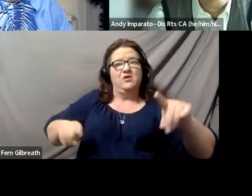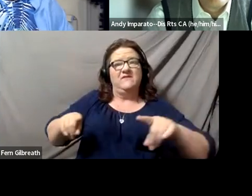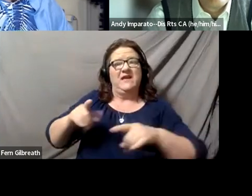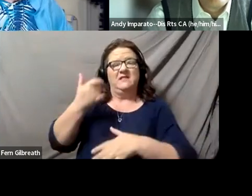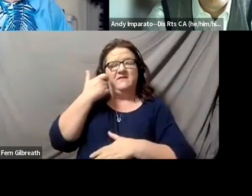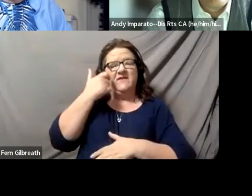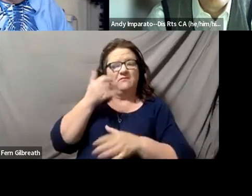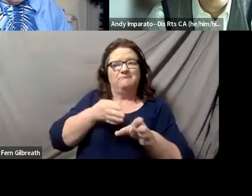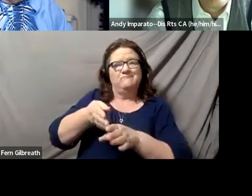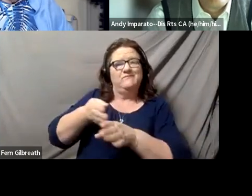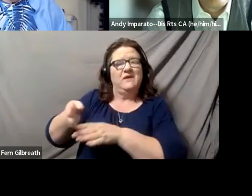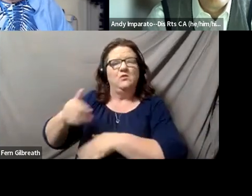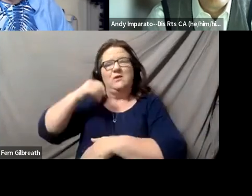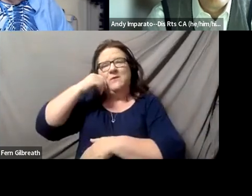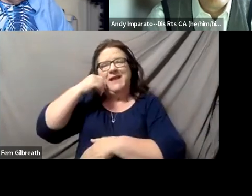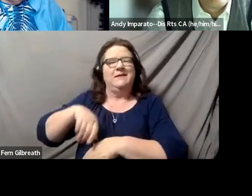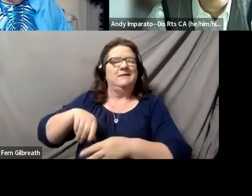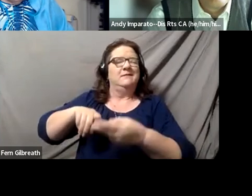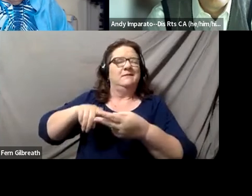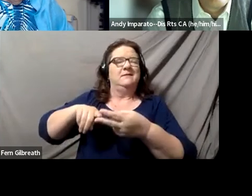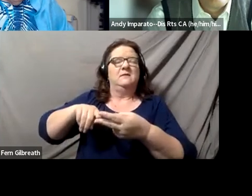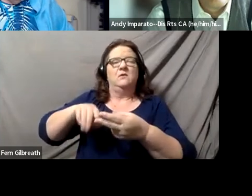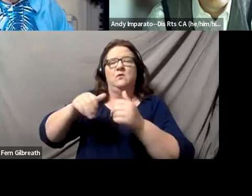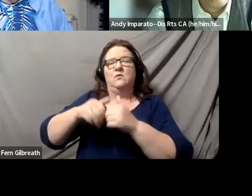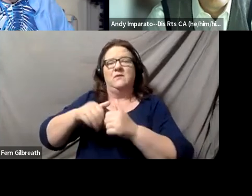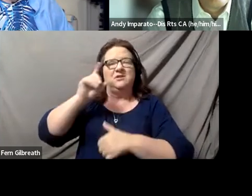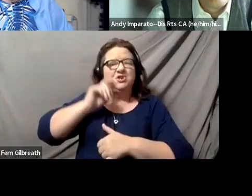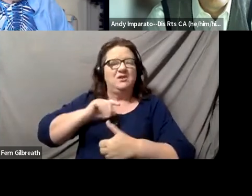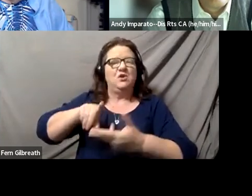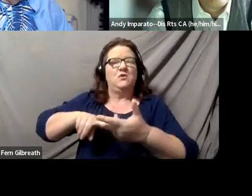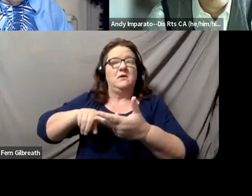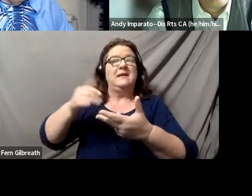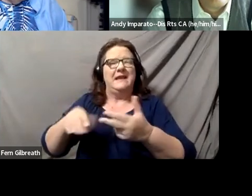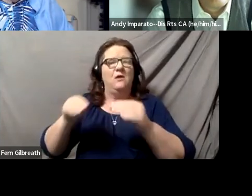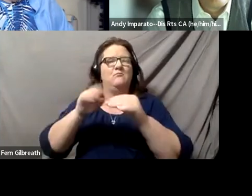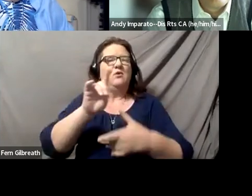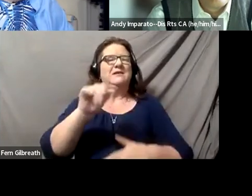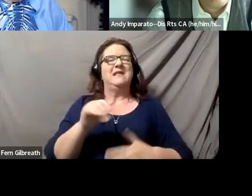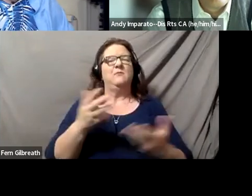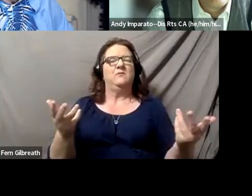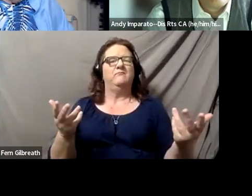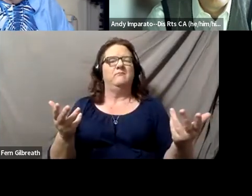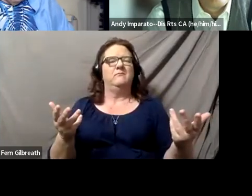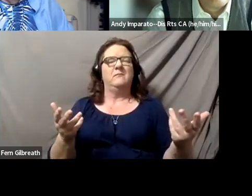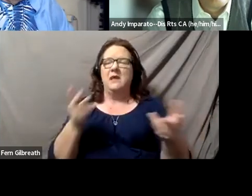so they are in fact, more racially diverse and gender diverse, and you can see that.